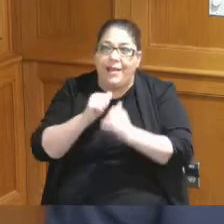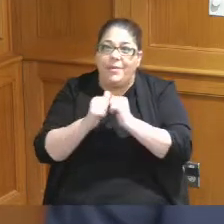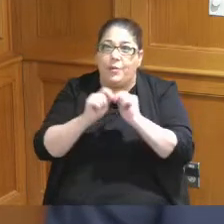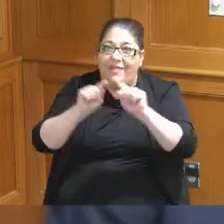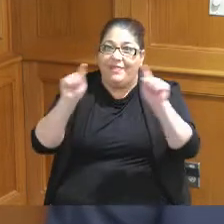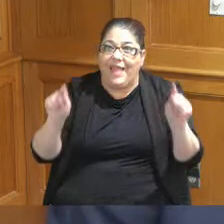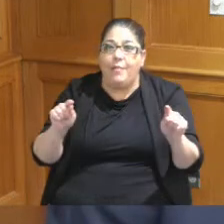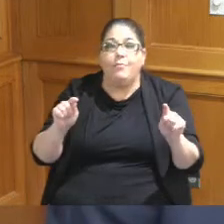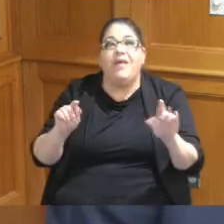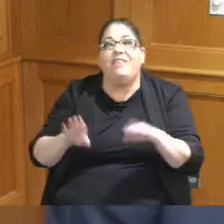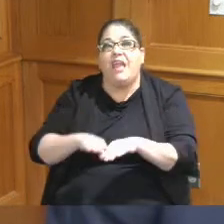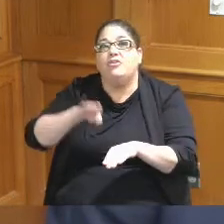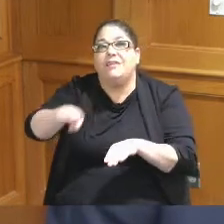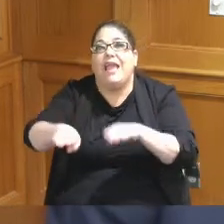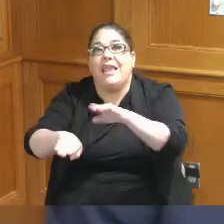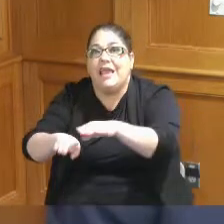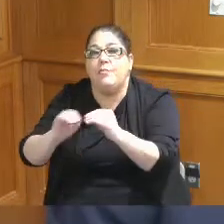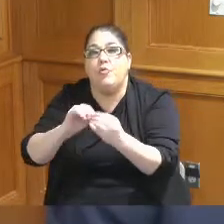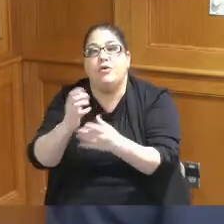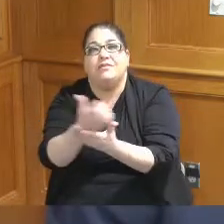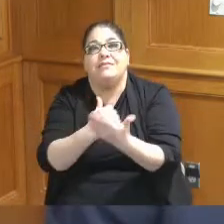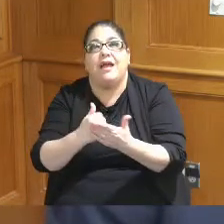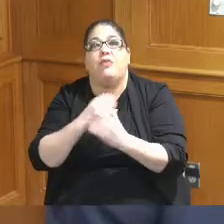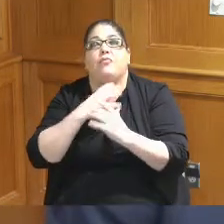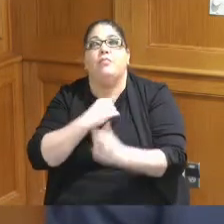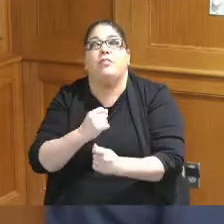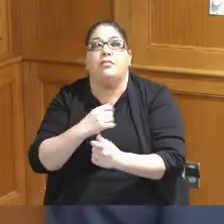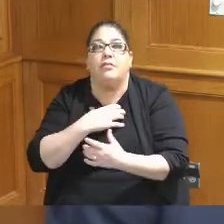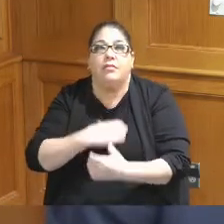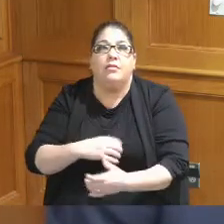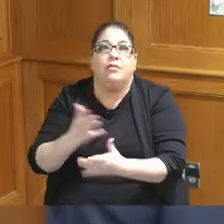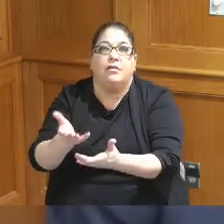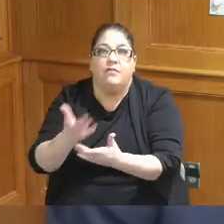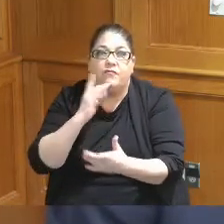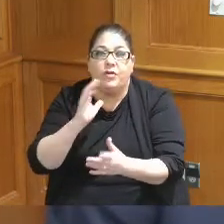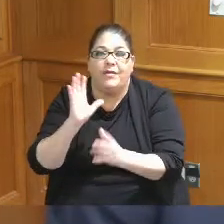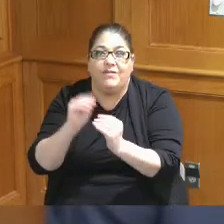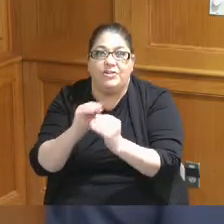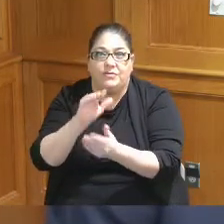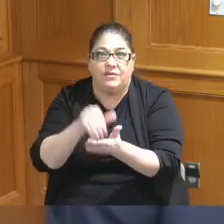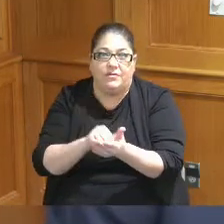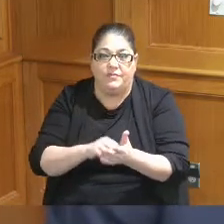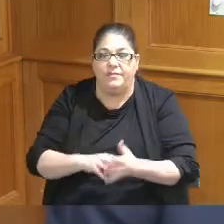they're taking steps to be more desirable and to win conventions and so the property to the West